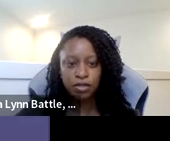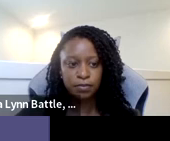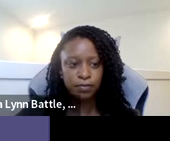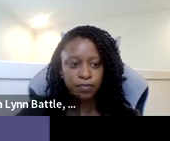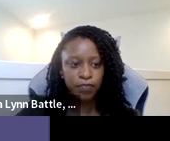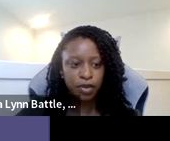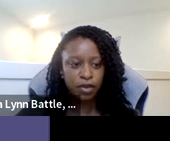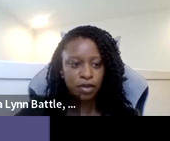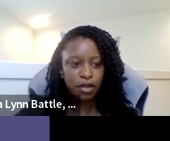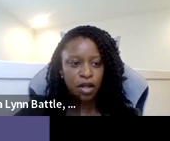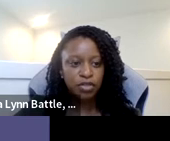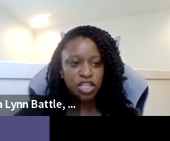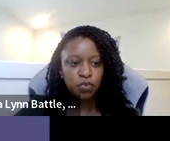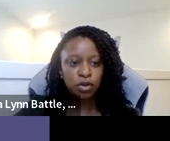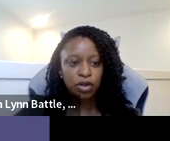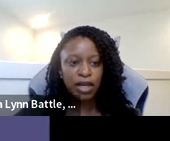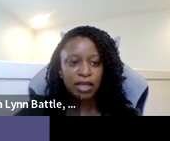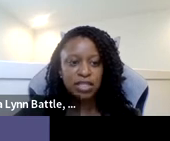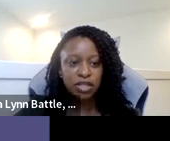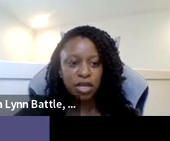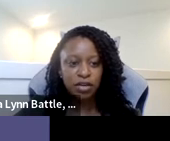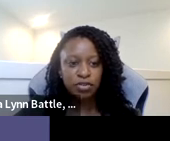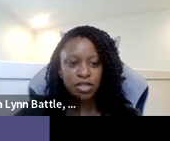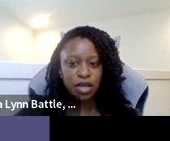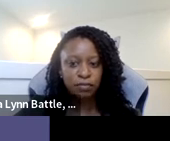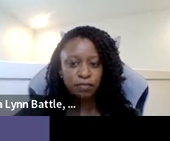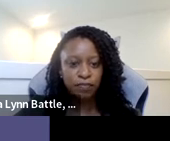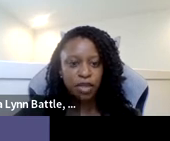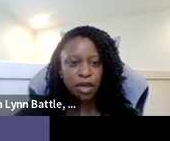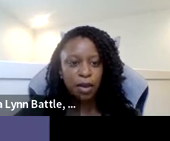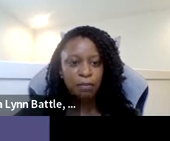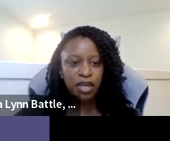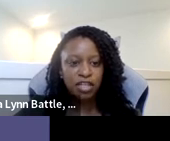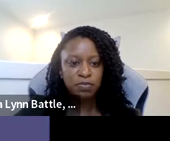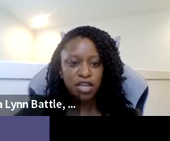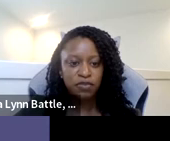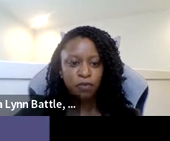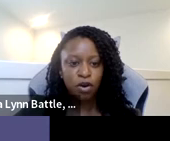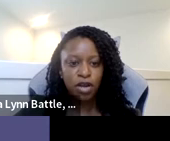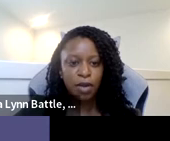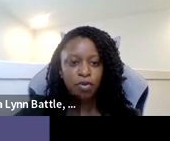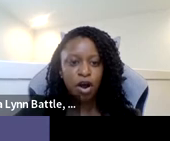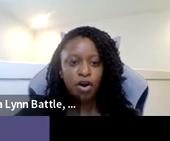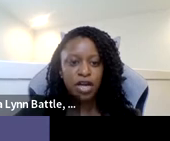historically-disenfranchised and oppressed communities, including Black, Indigenous, and People of Color communities.